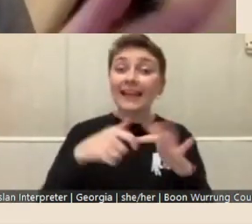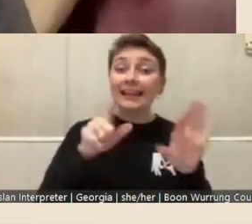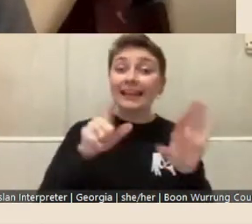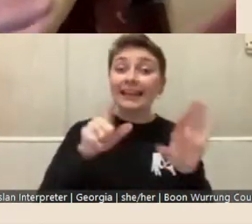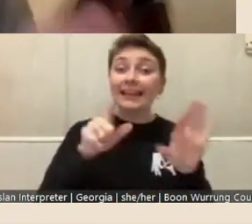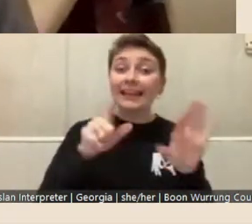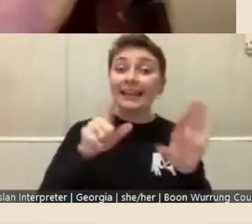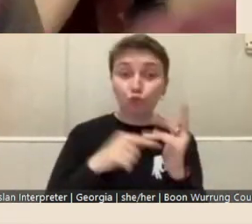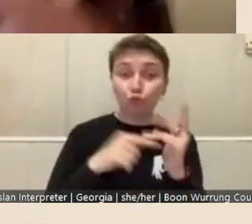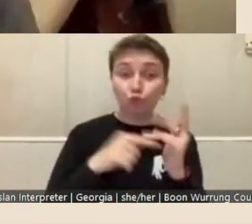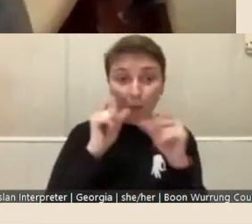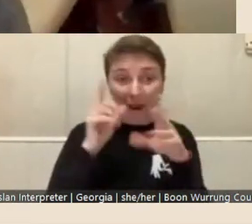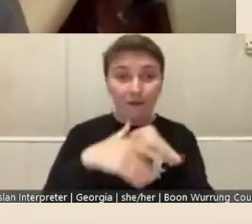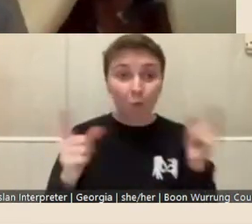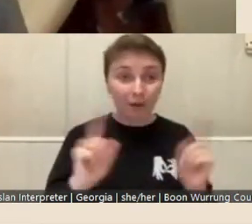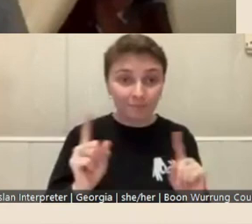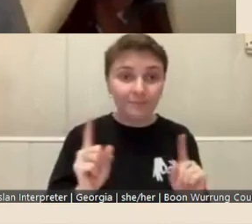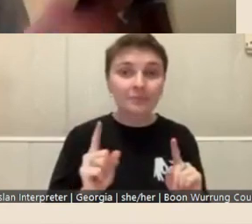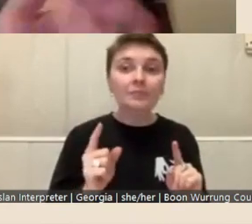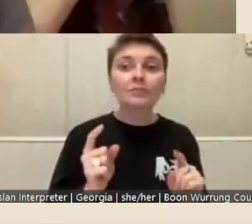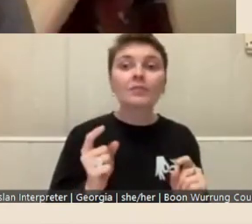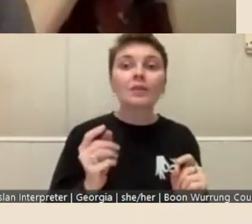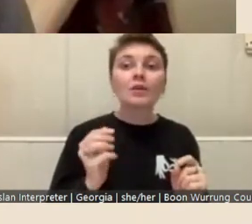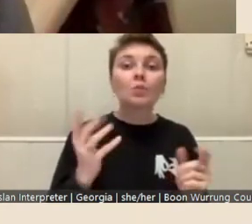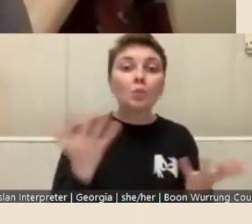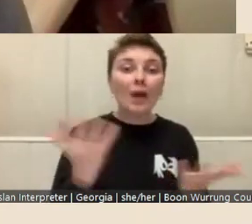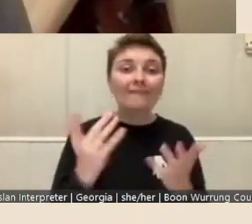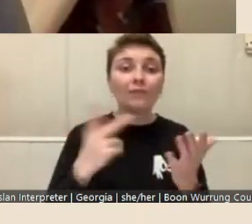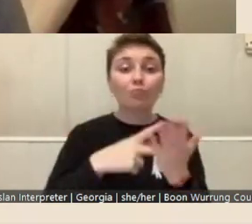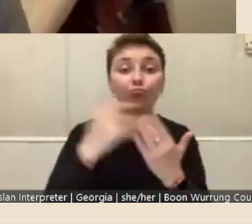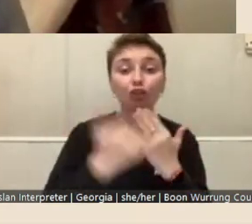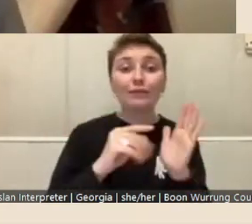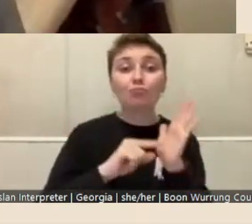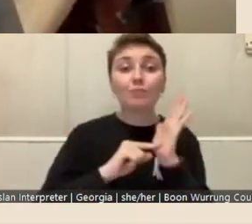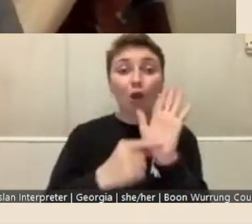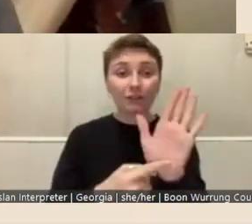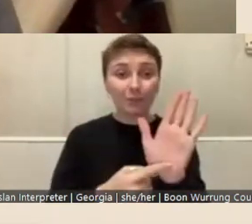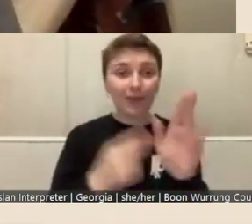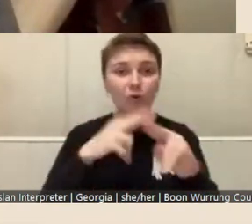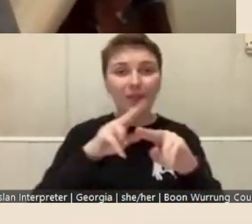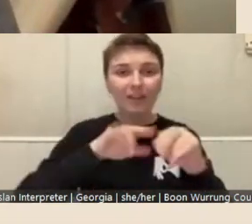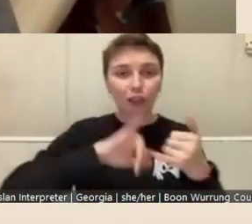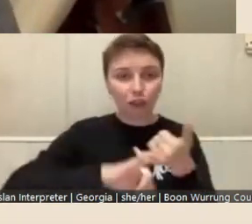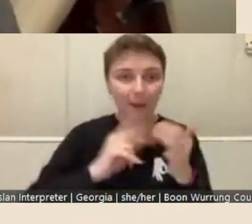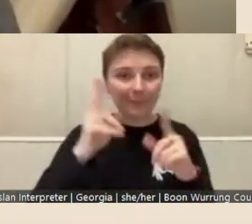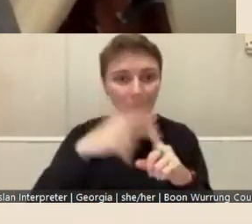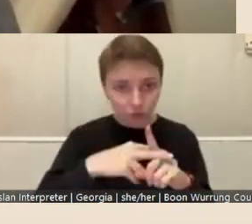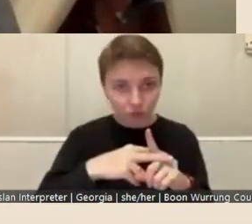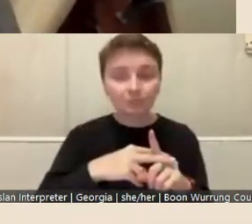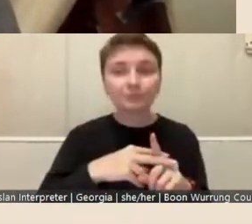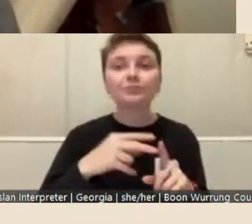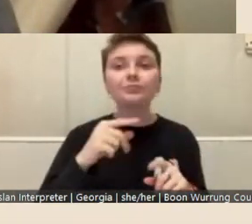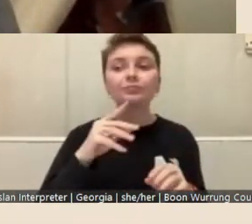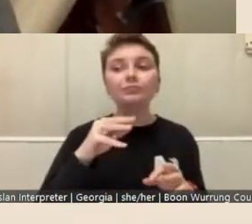where there's a project proposal fellowship application that, that has